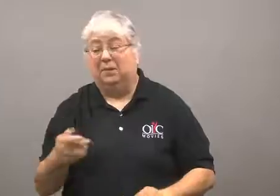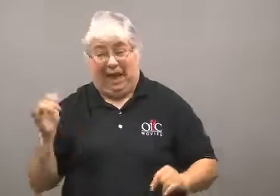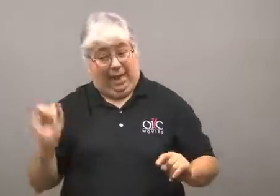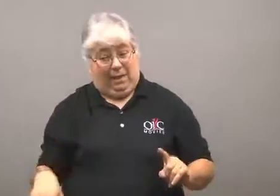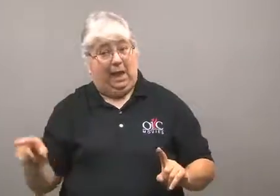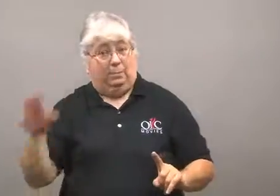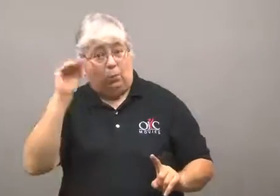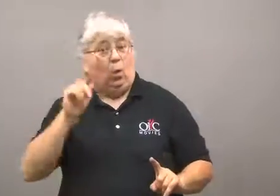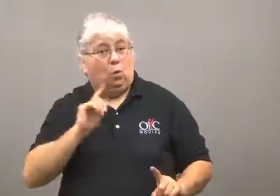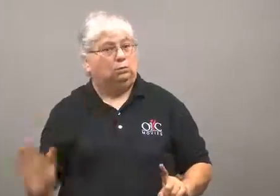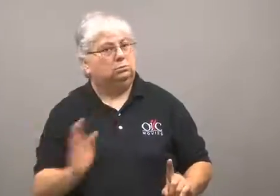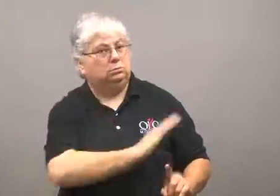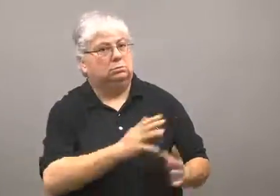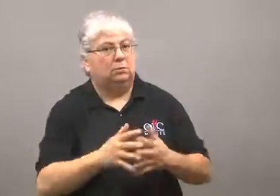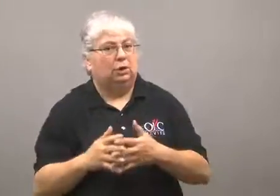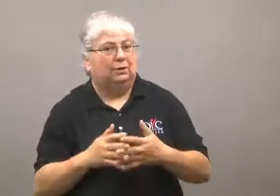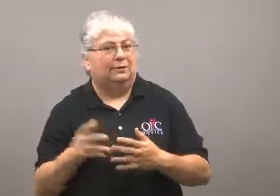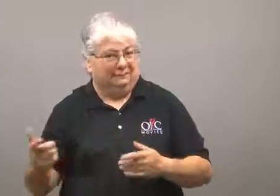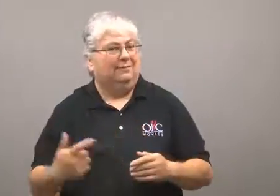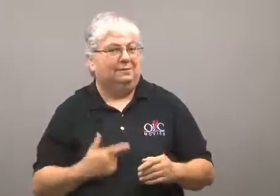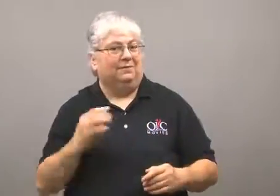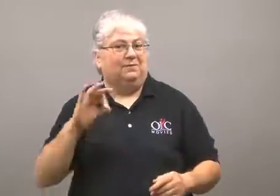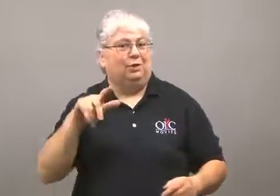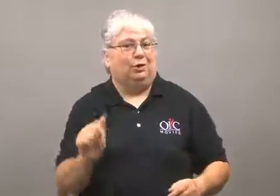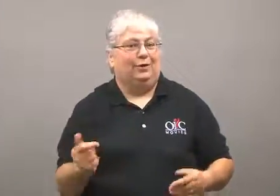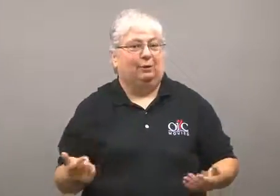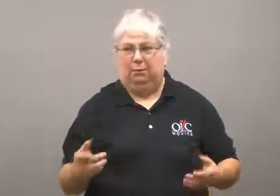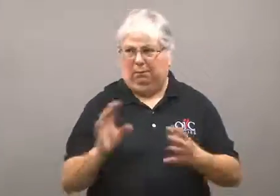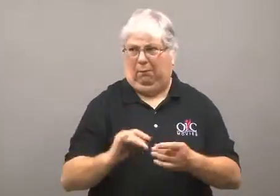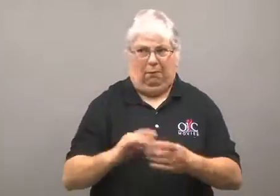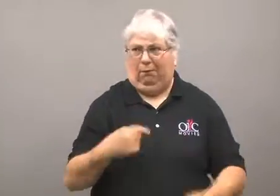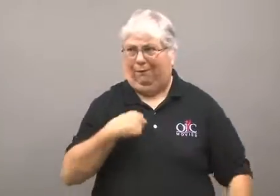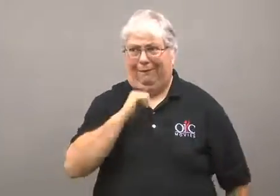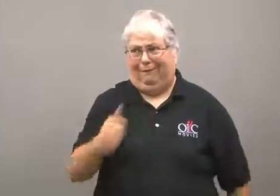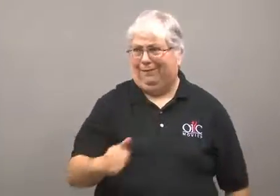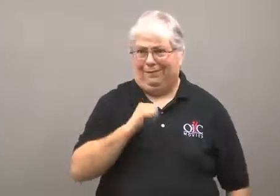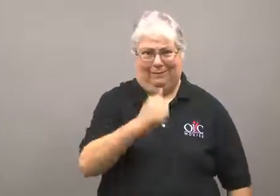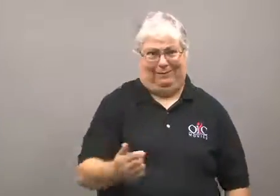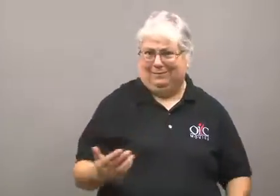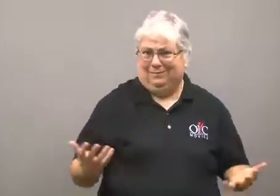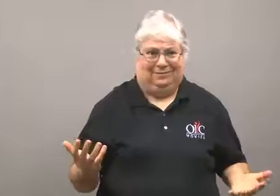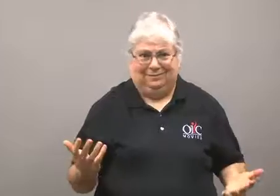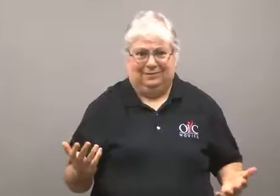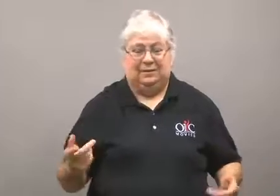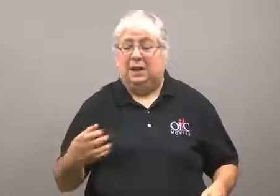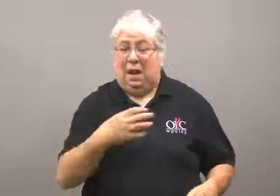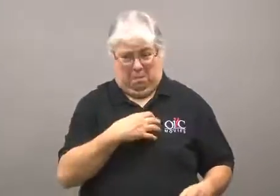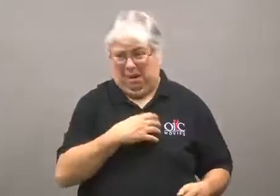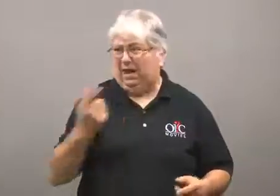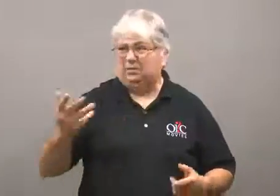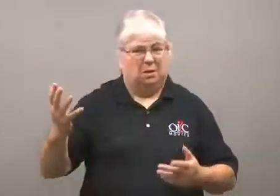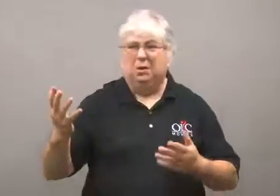He is an American citizen and lives in Florida.